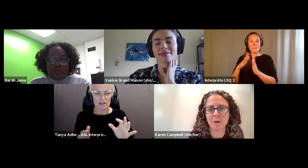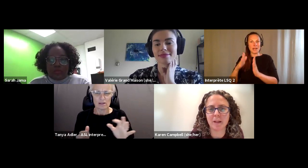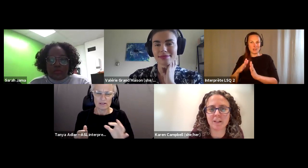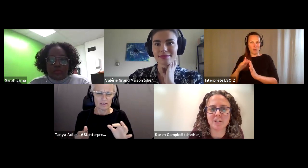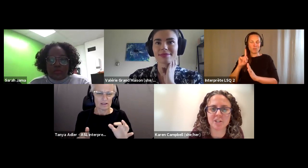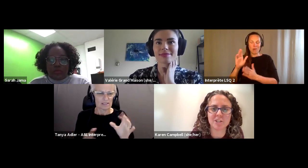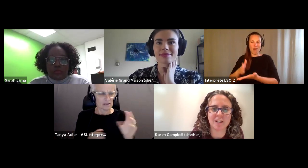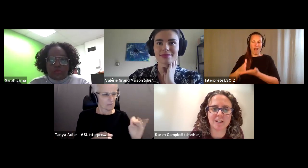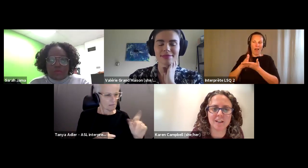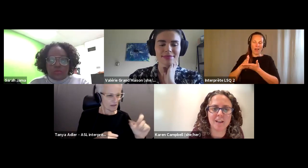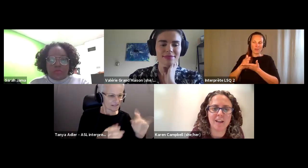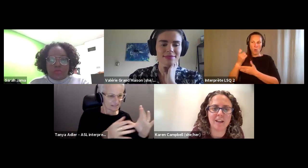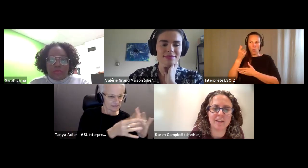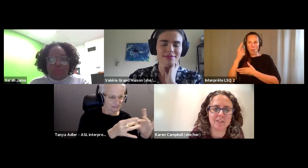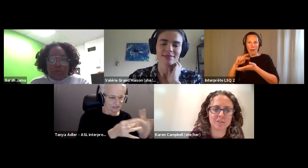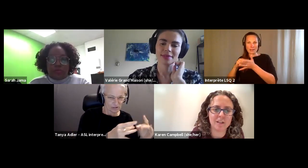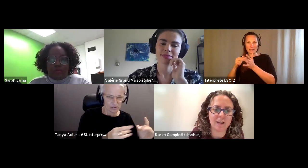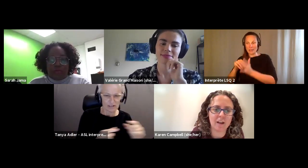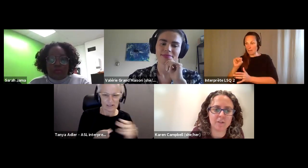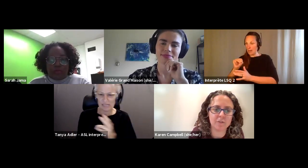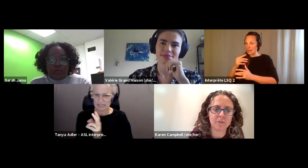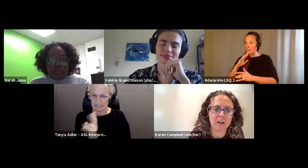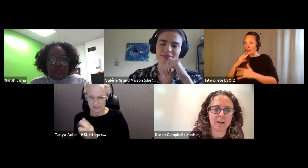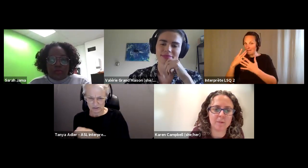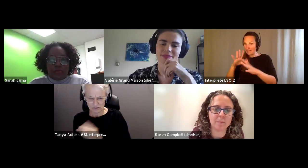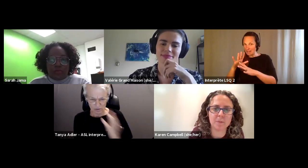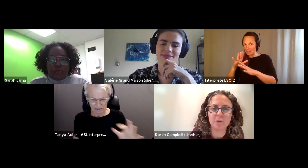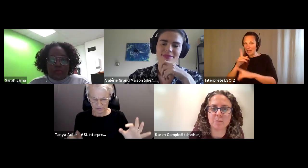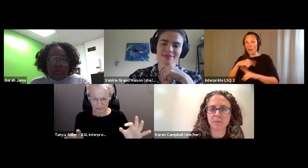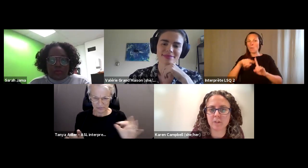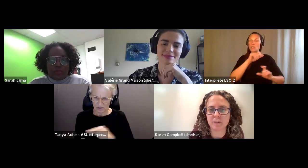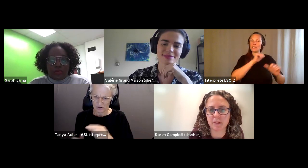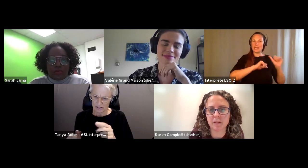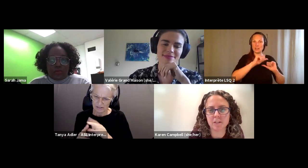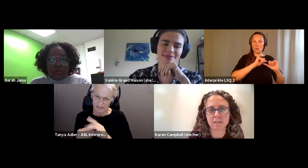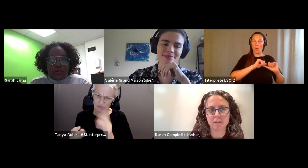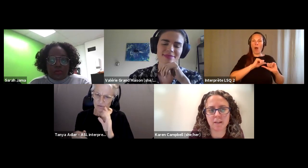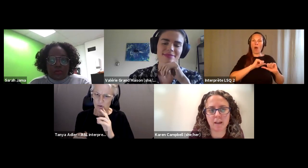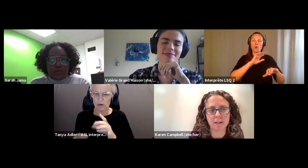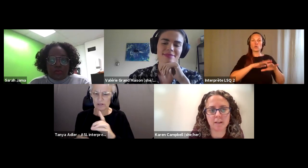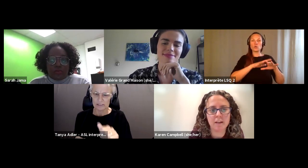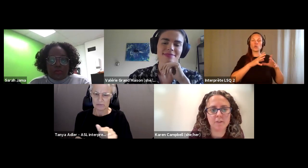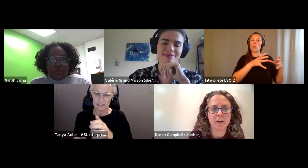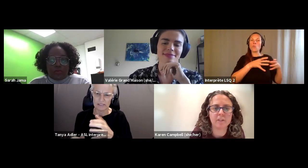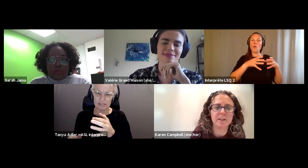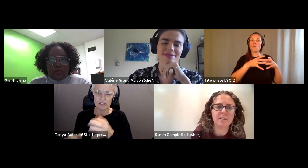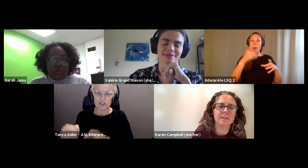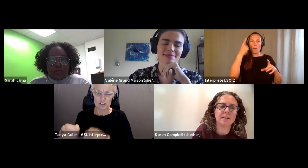Karen Campbell (she/her): What Melanie just shared and the history of the Movement for disability justice in Canada Valerie is.